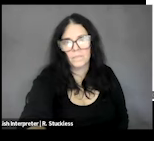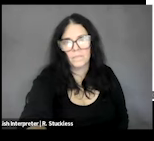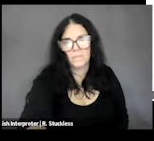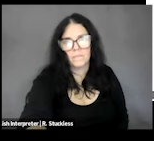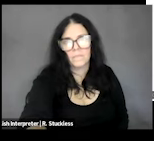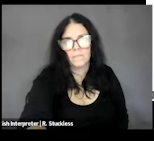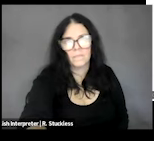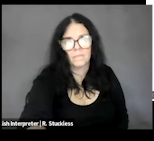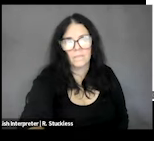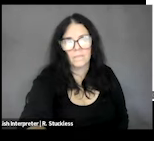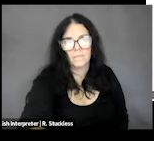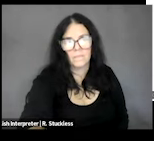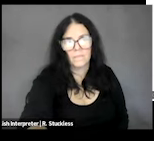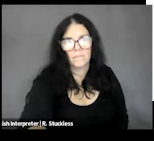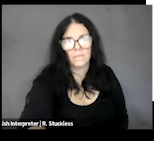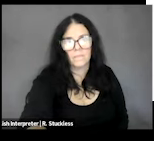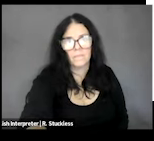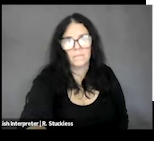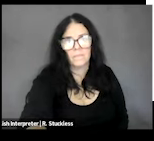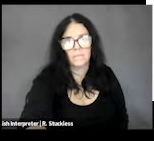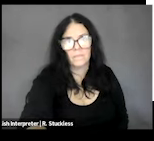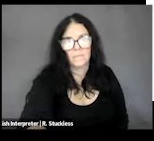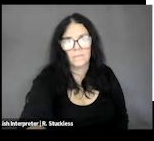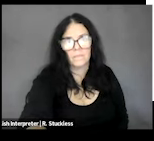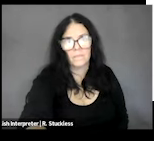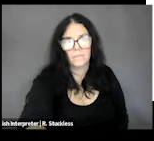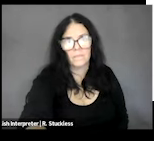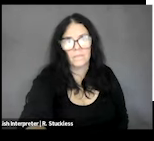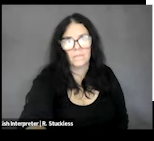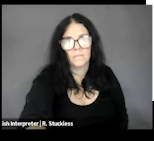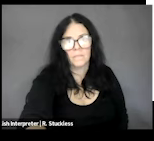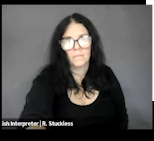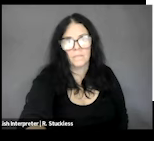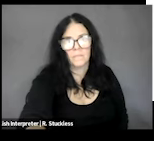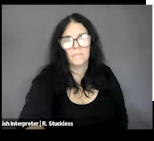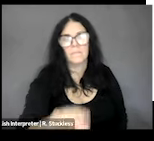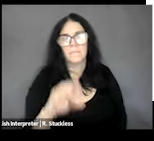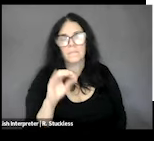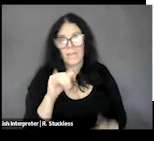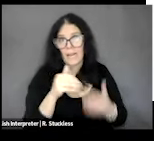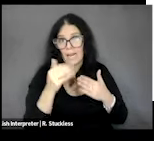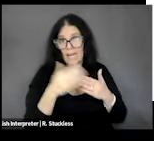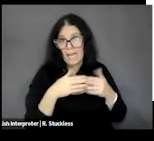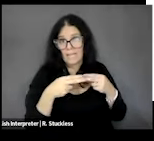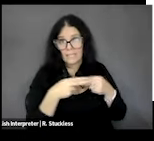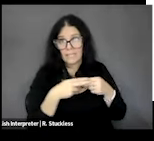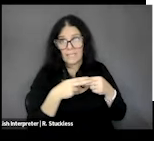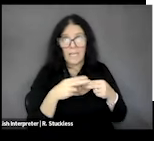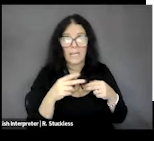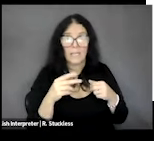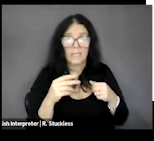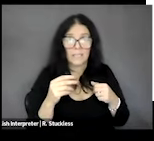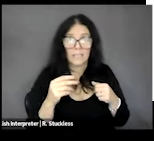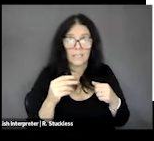So, I want to talk a little bit about how state and local governments can